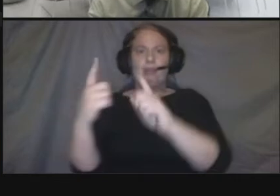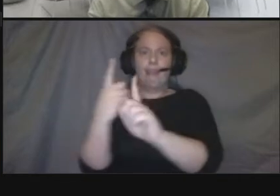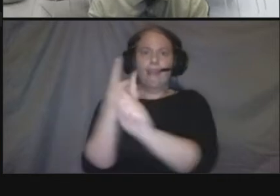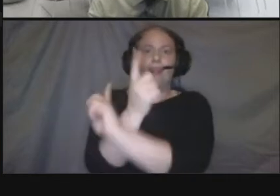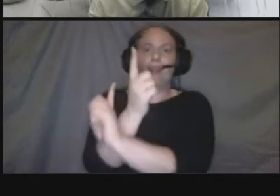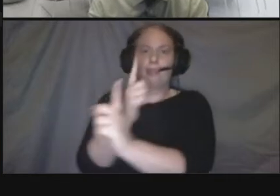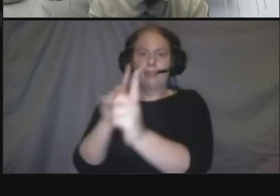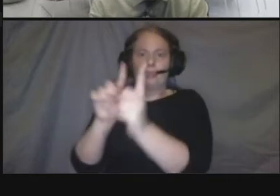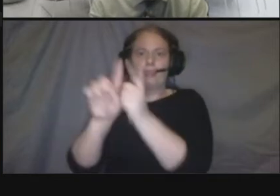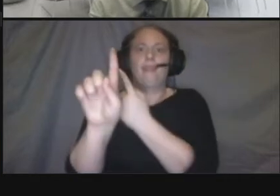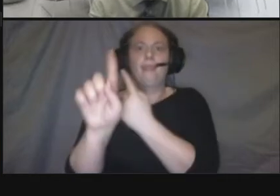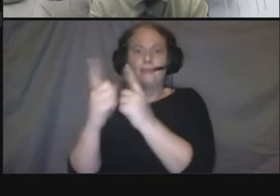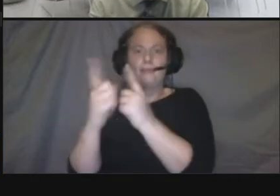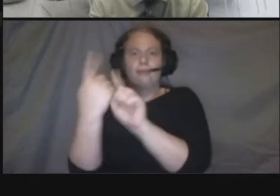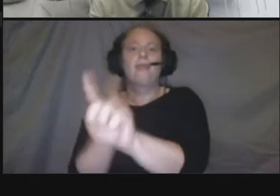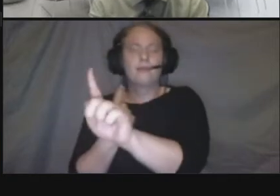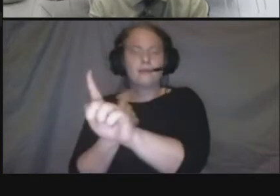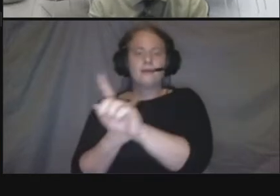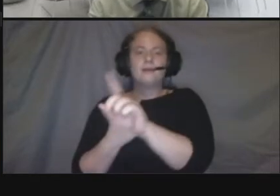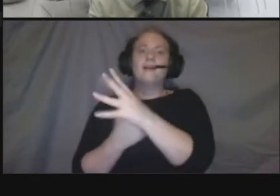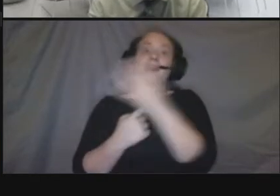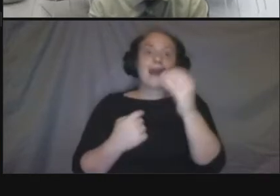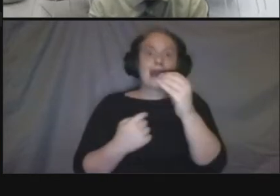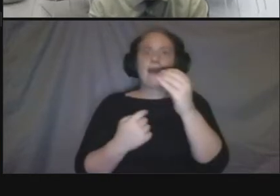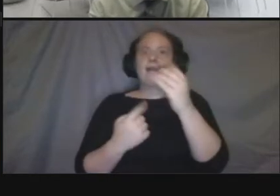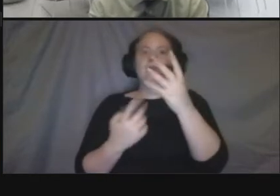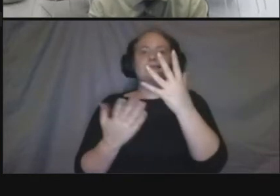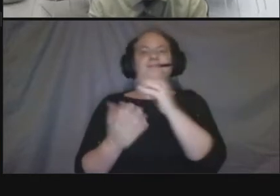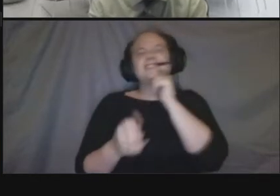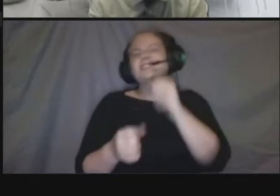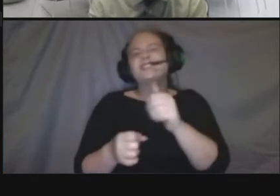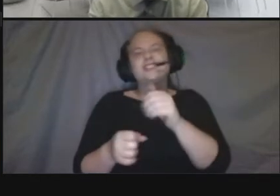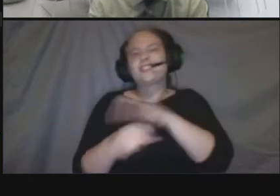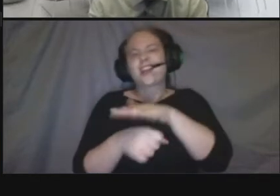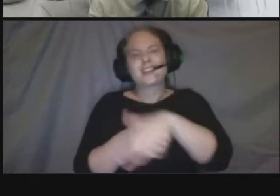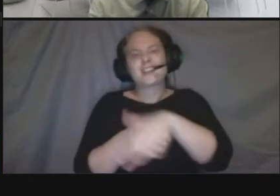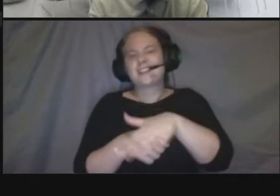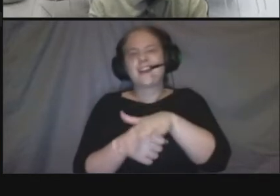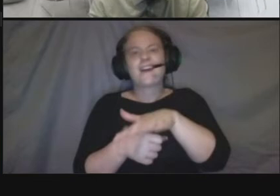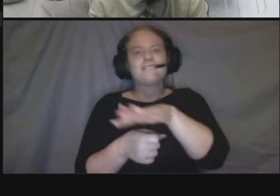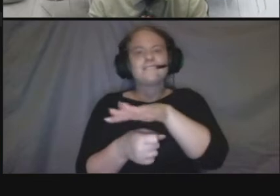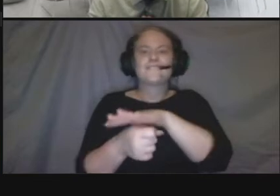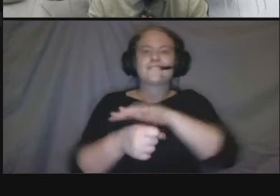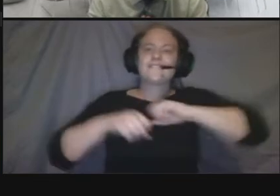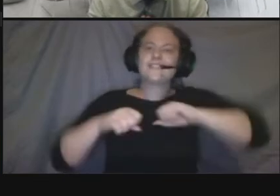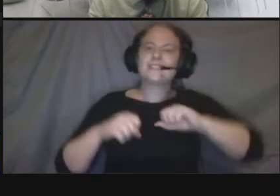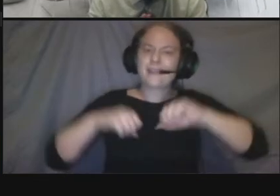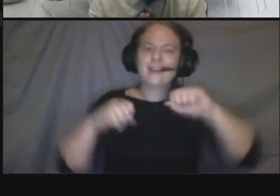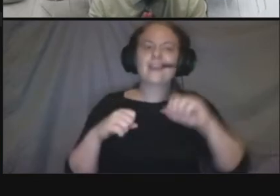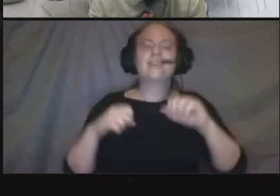make it as consistent as we can and as safe as we can and adding some key features we go to the next